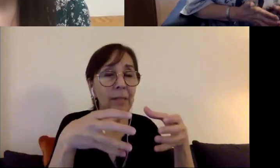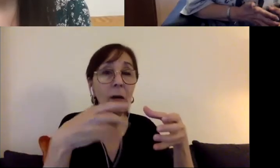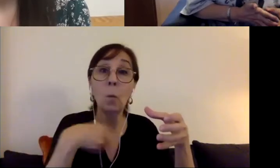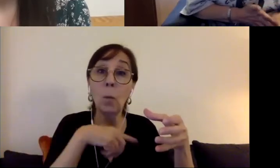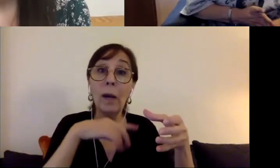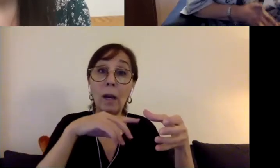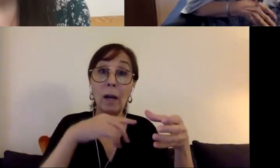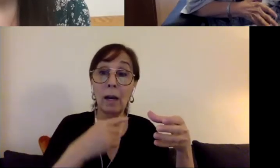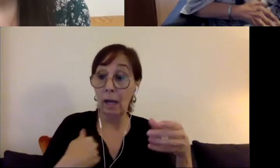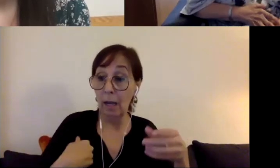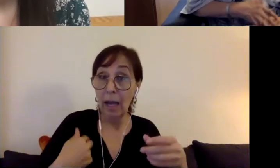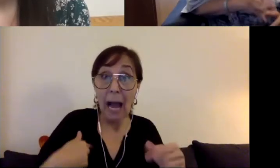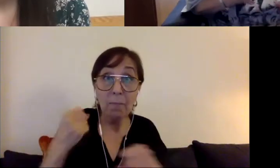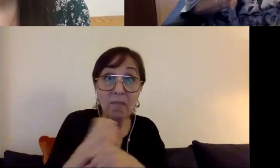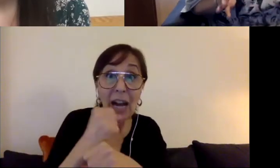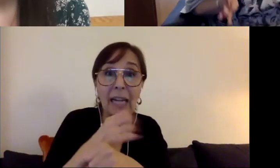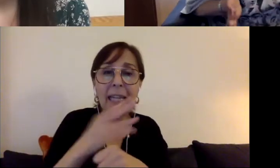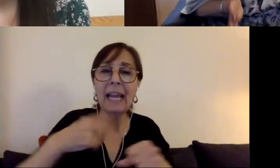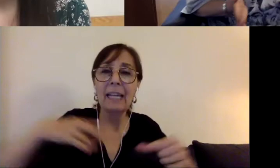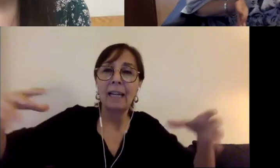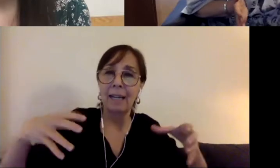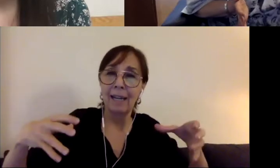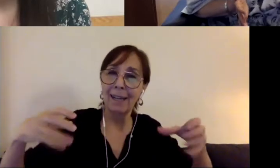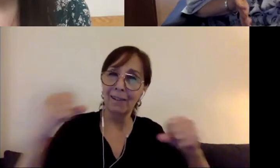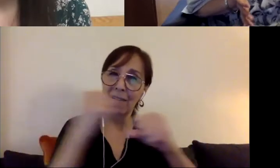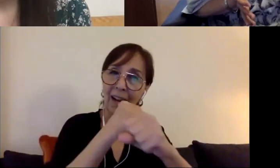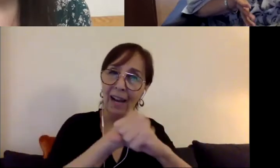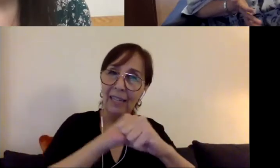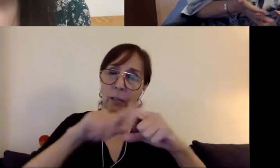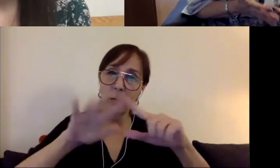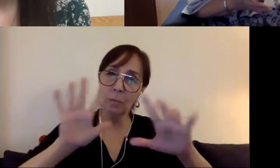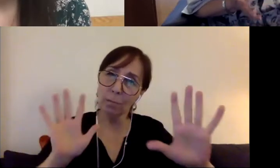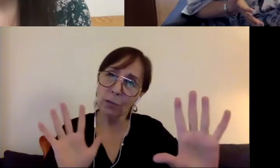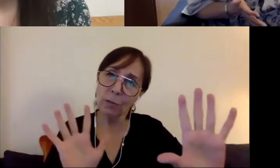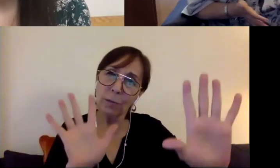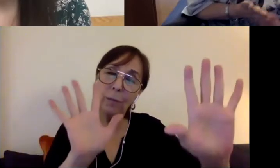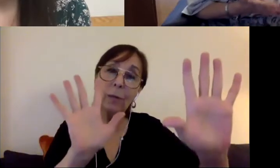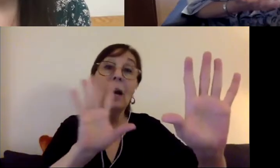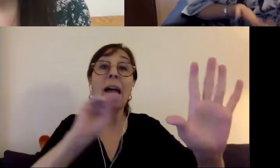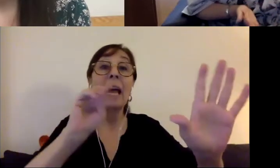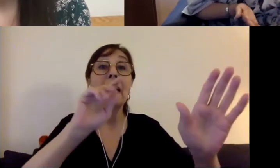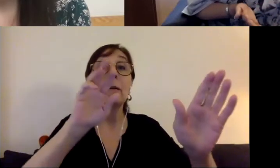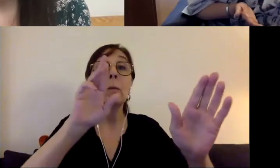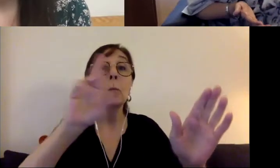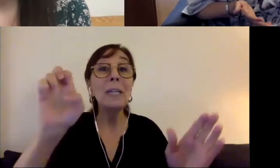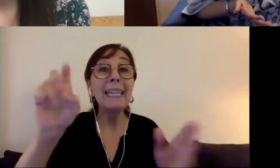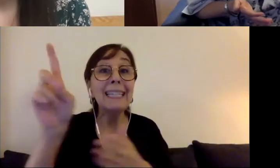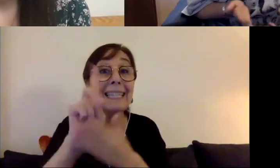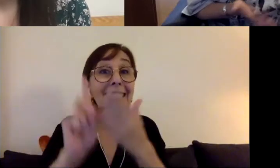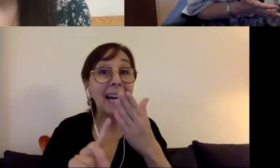forward and redesigning not only the United States but the world. Social media